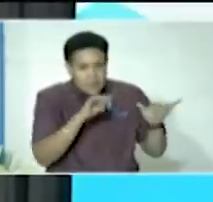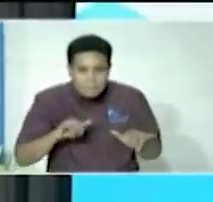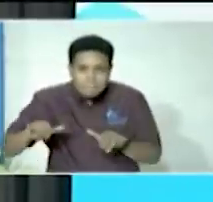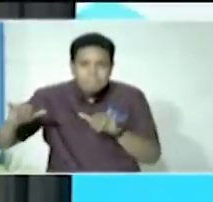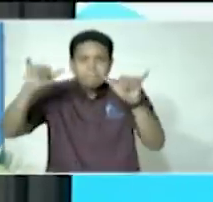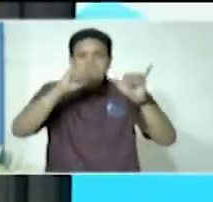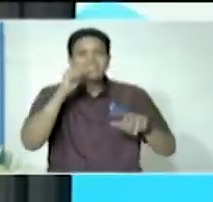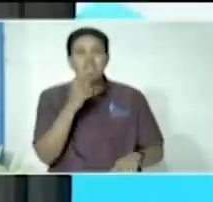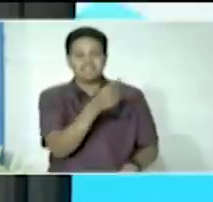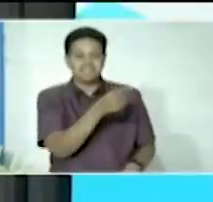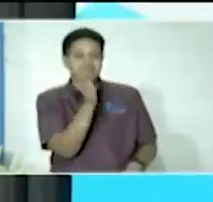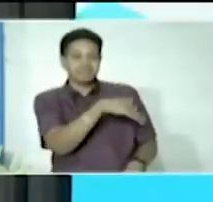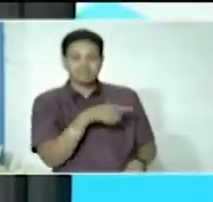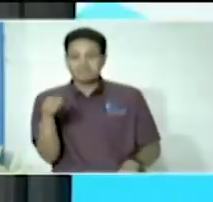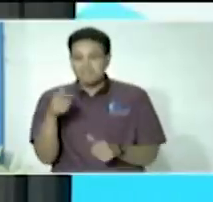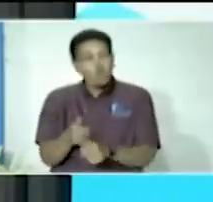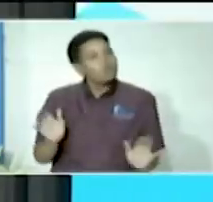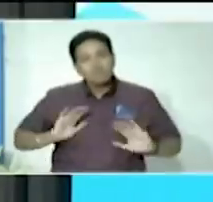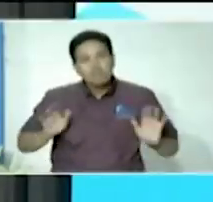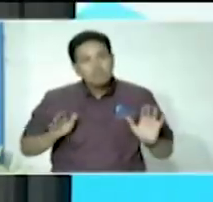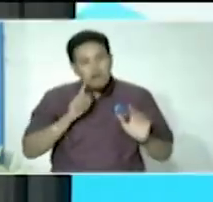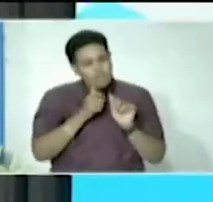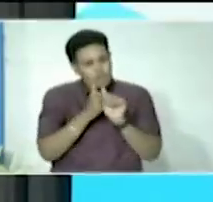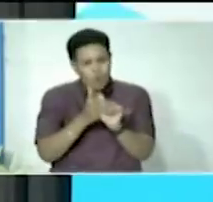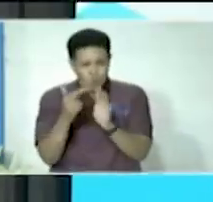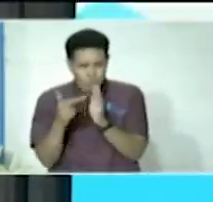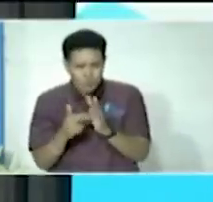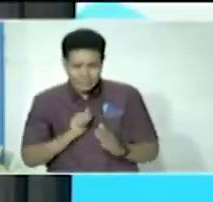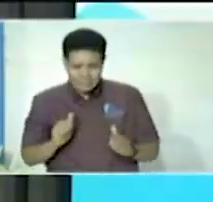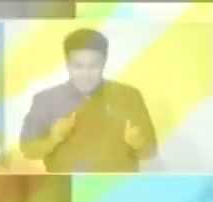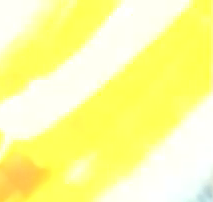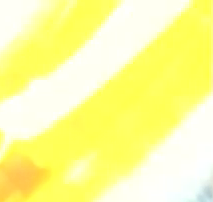and we have to uphold these standards and self-regulate